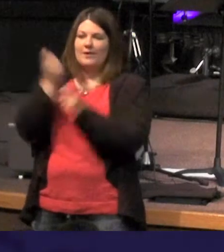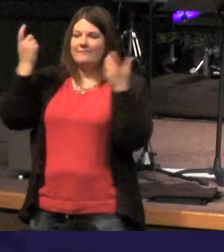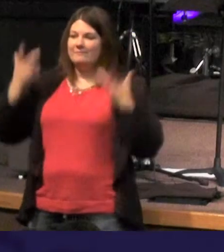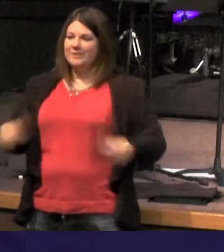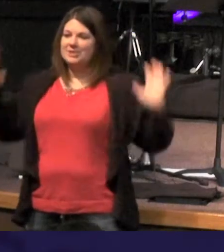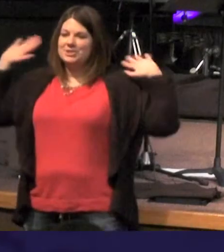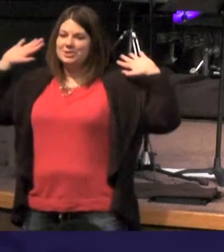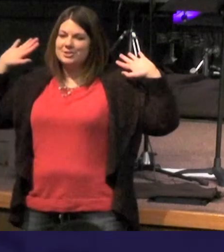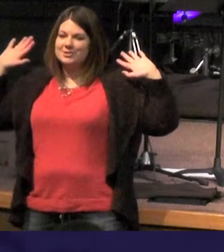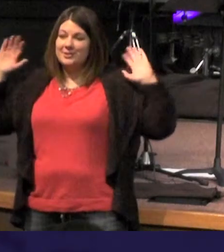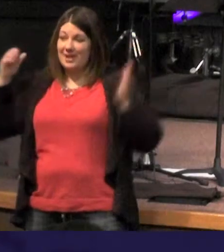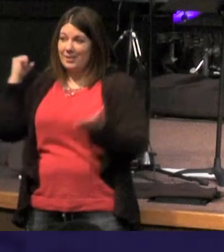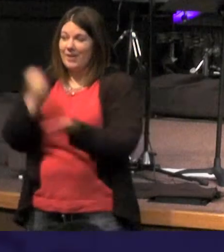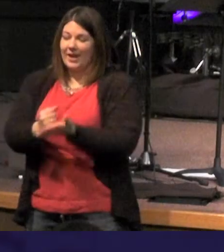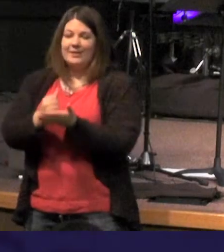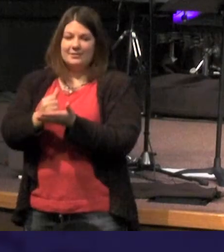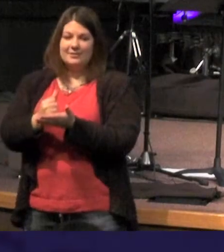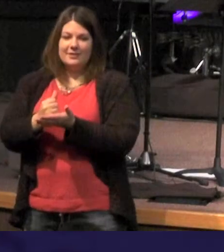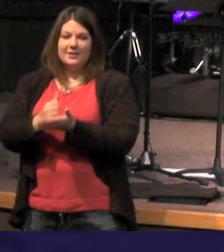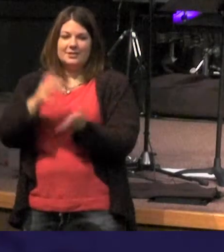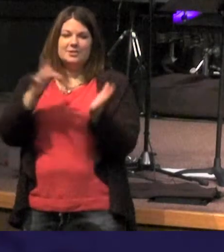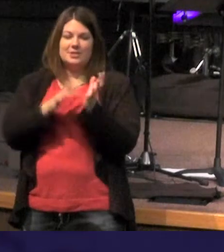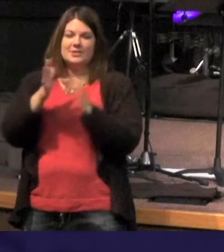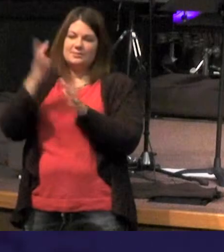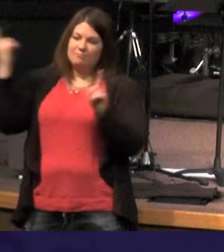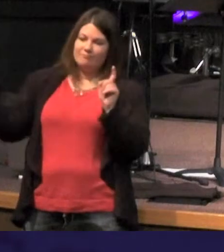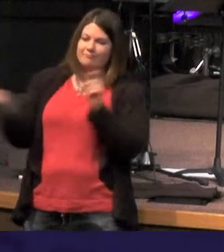amen to that - Jesus has been victorious